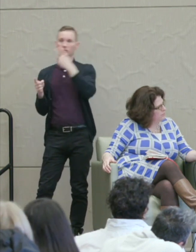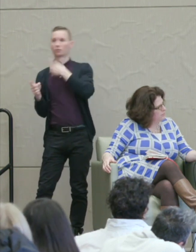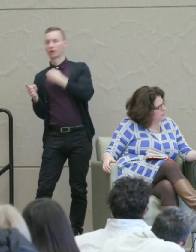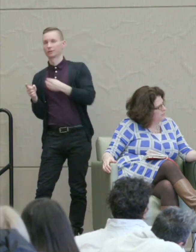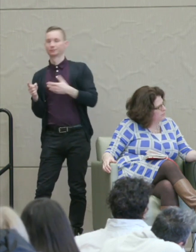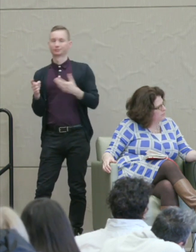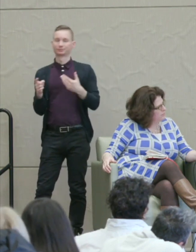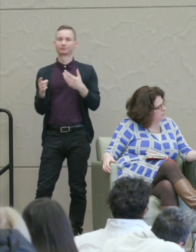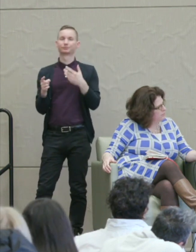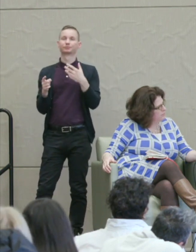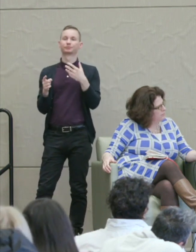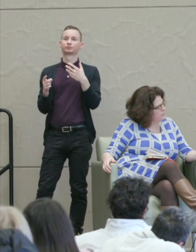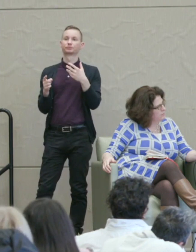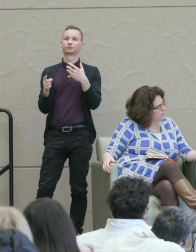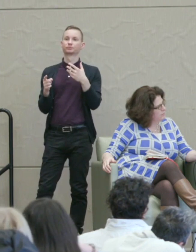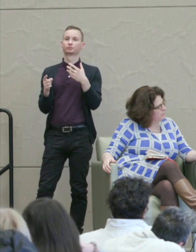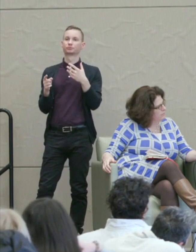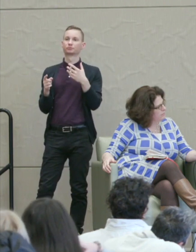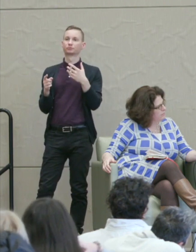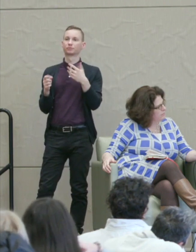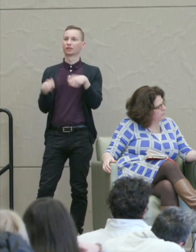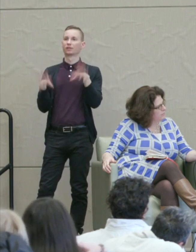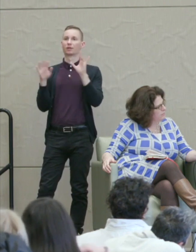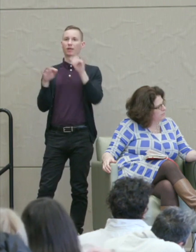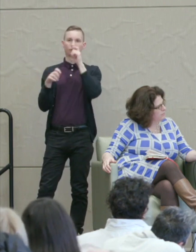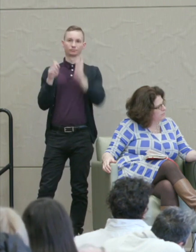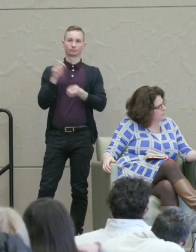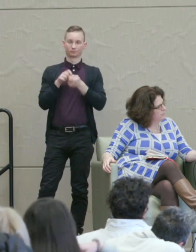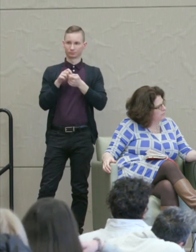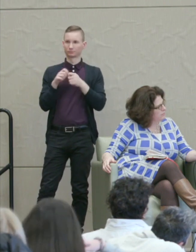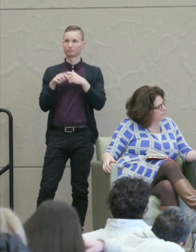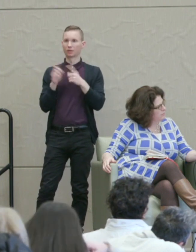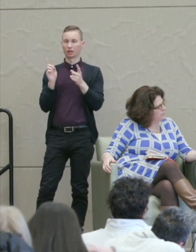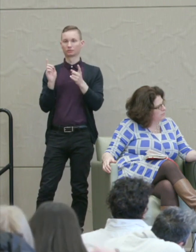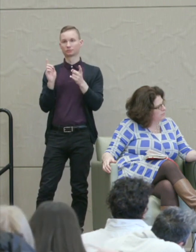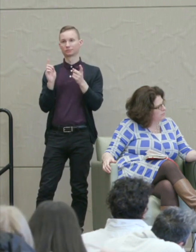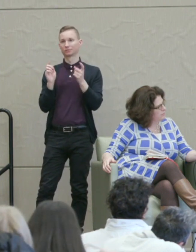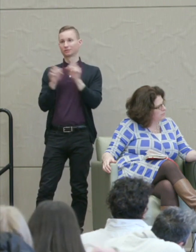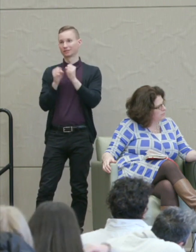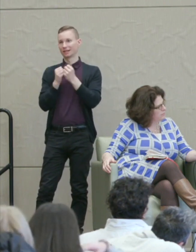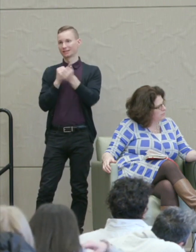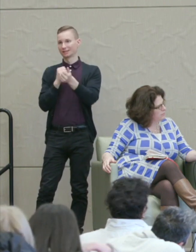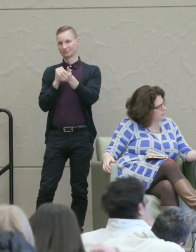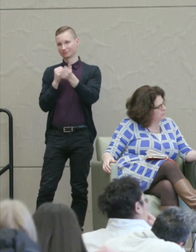And they give up retributivism. But the society, of course, does not.